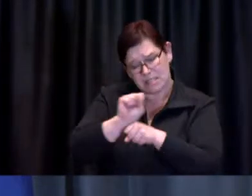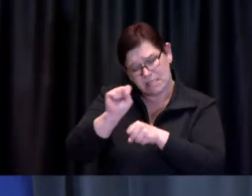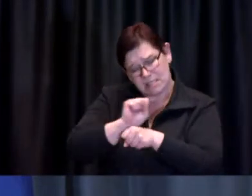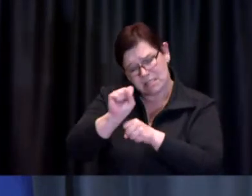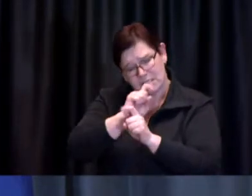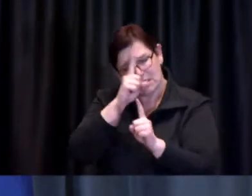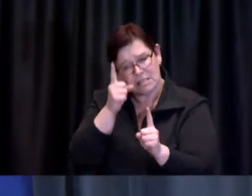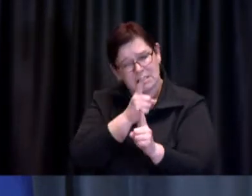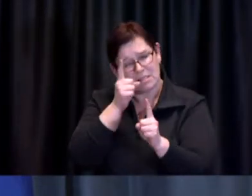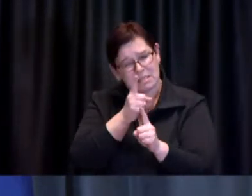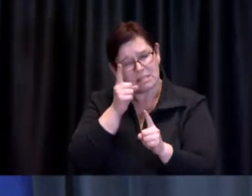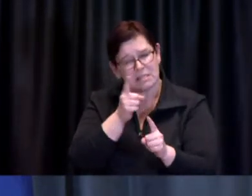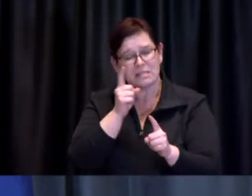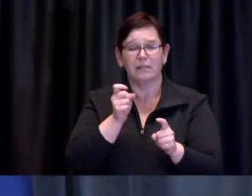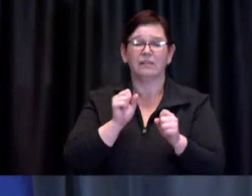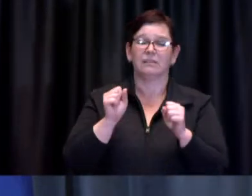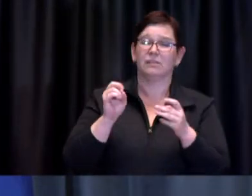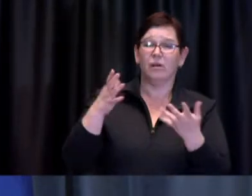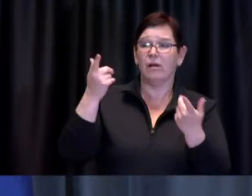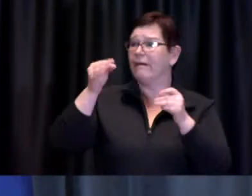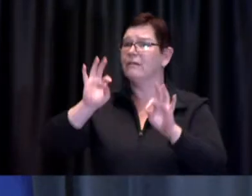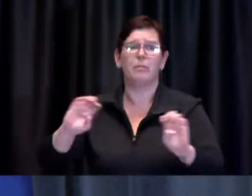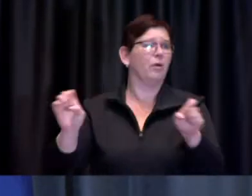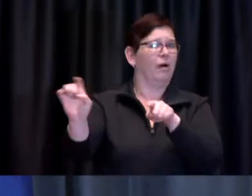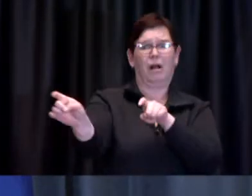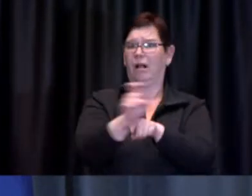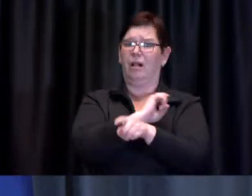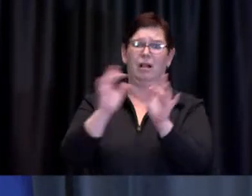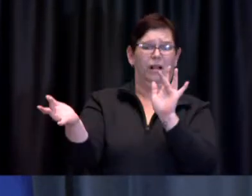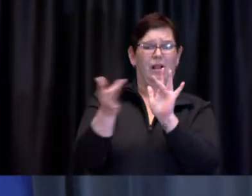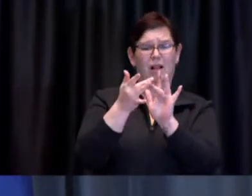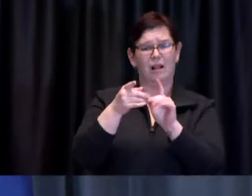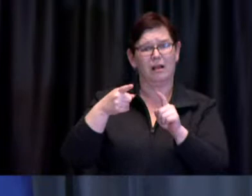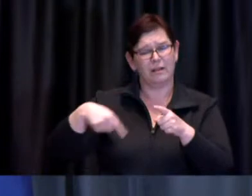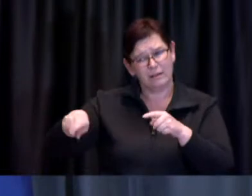visitors hear, on the other end of the phone, during their time of emergency.